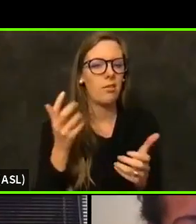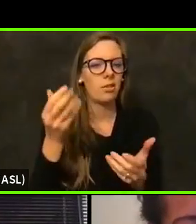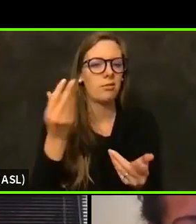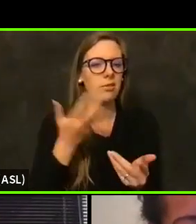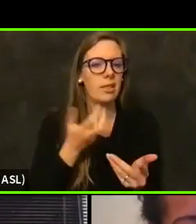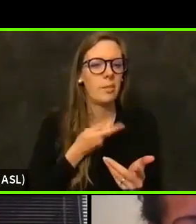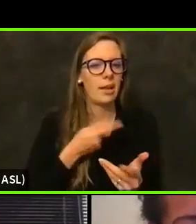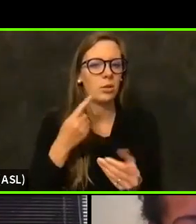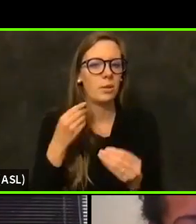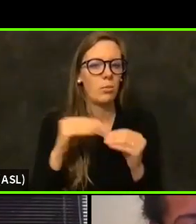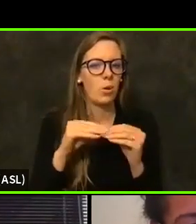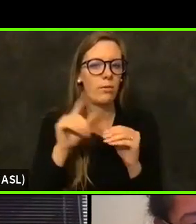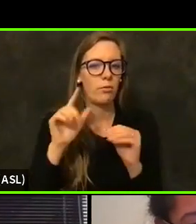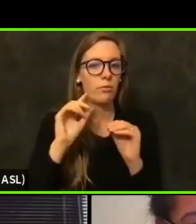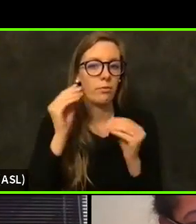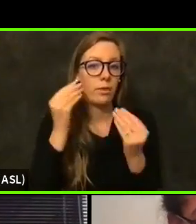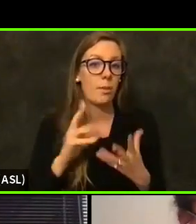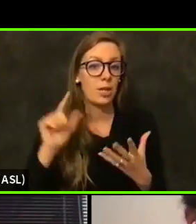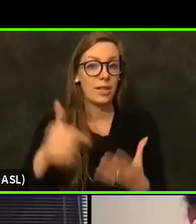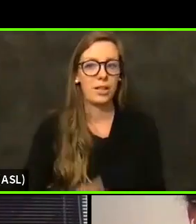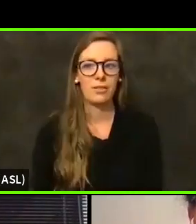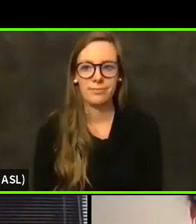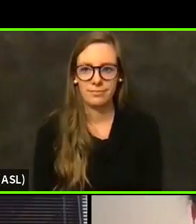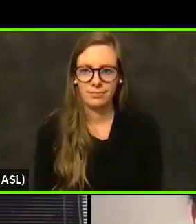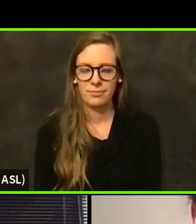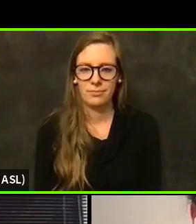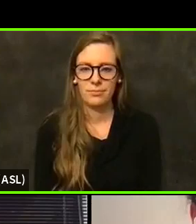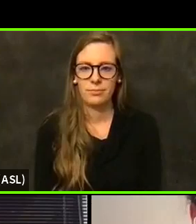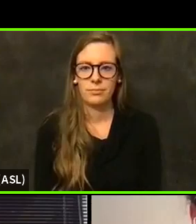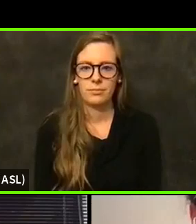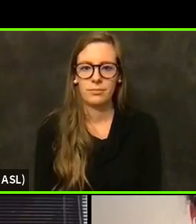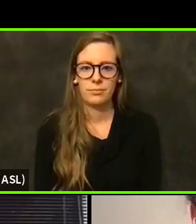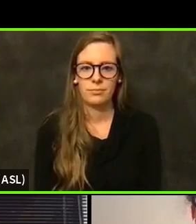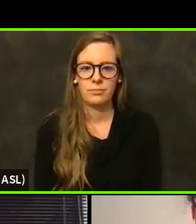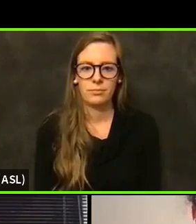OK, great. Thank you. And Martin, we're going to wrap it up